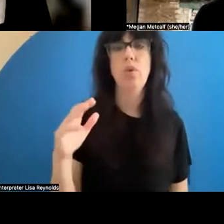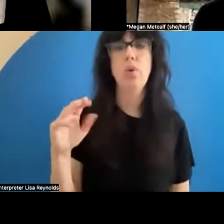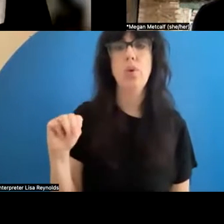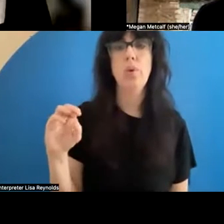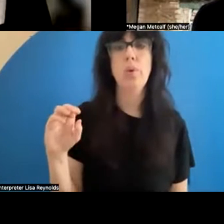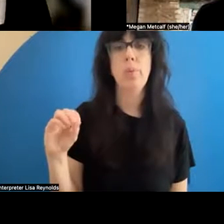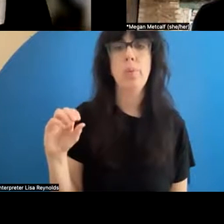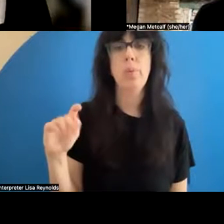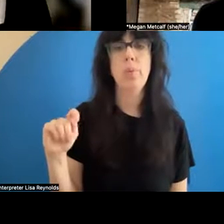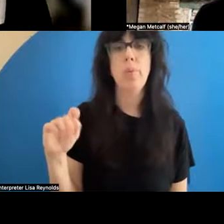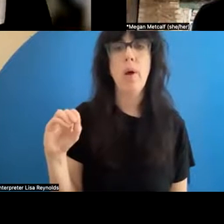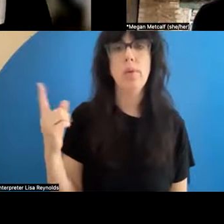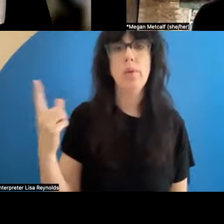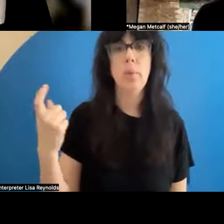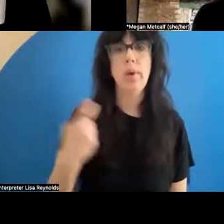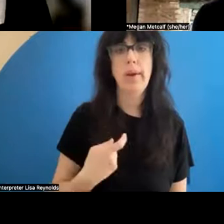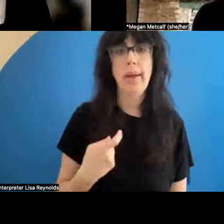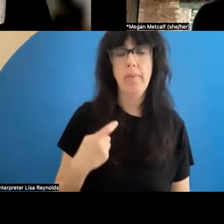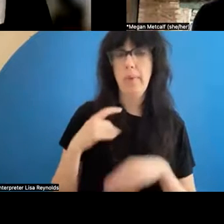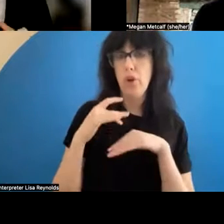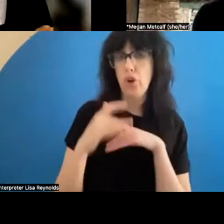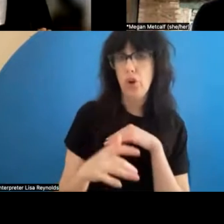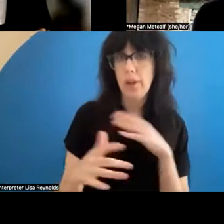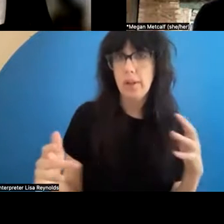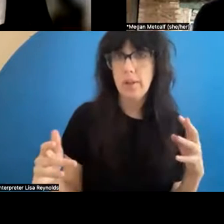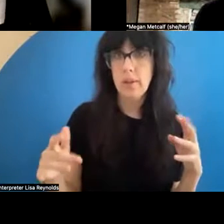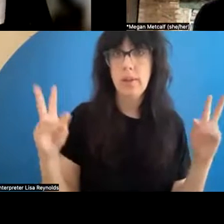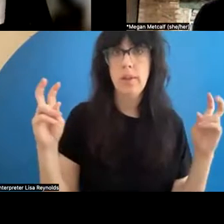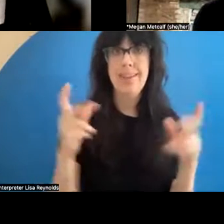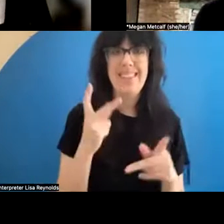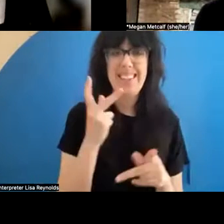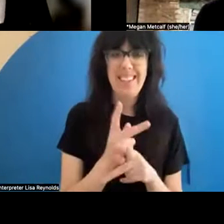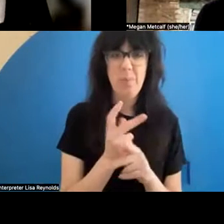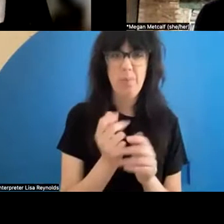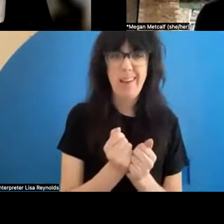early on is, keep everything